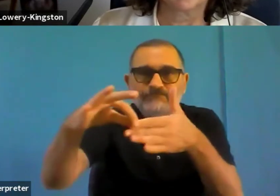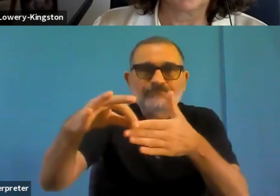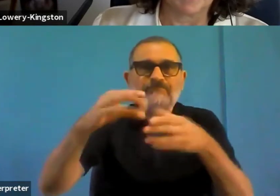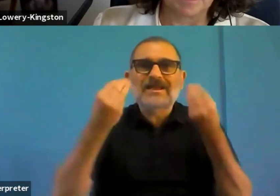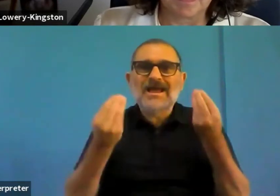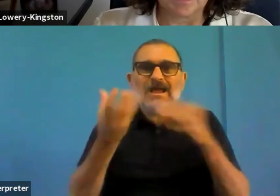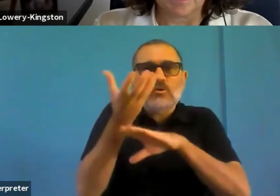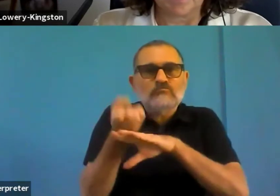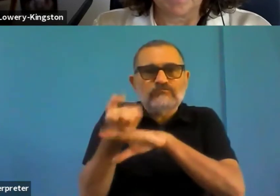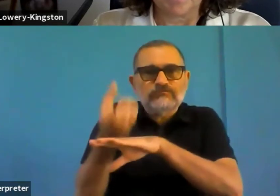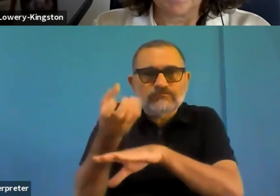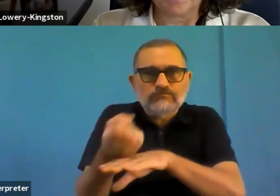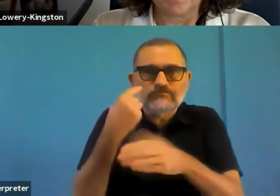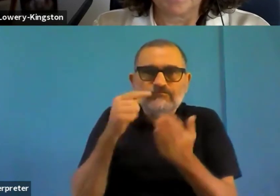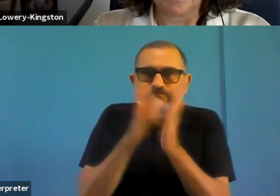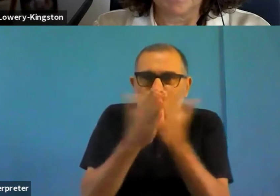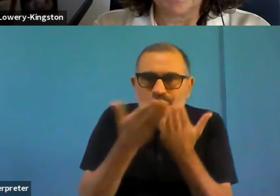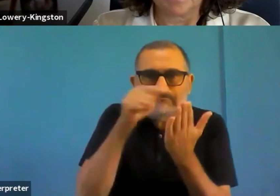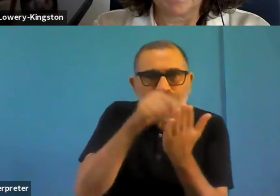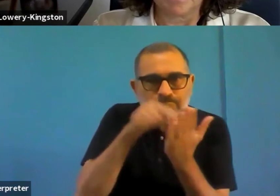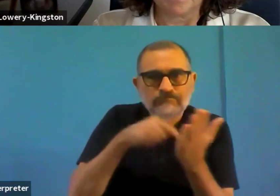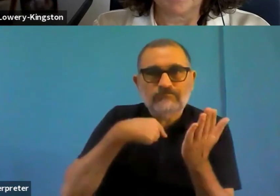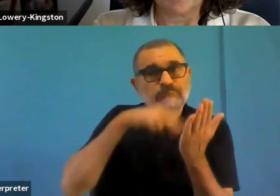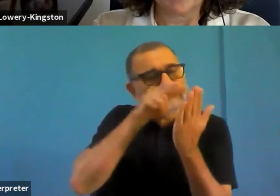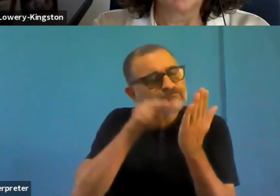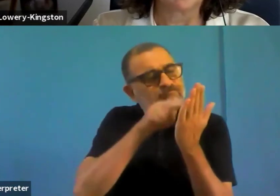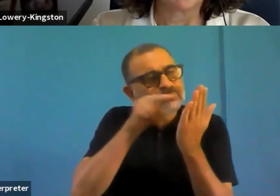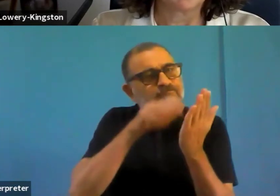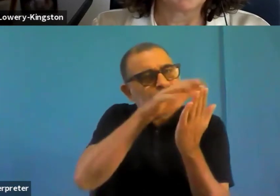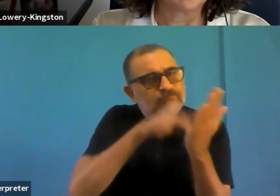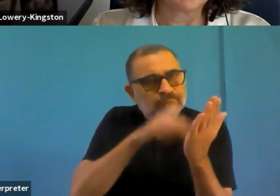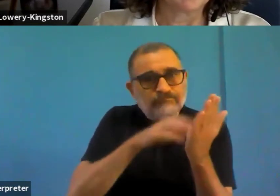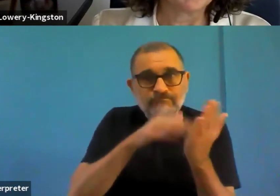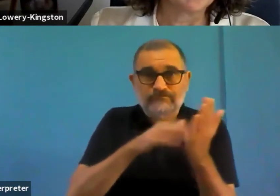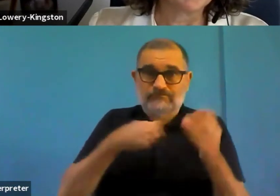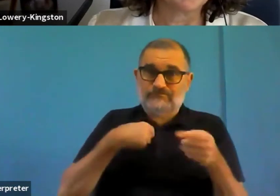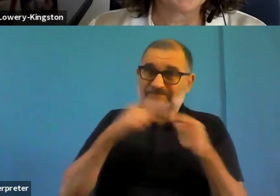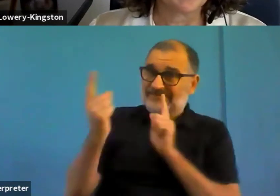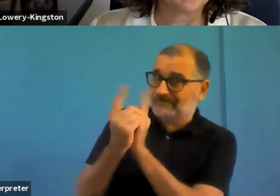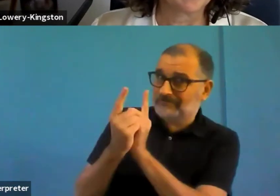touch with that person or organization or whatever, to make things you know a feedback